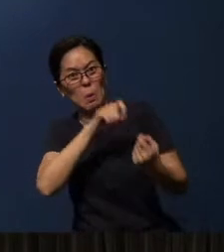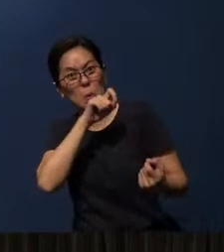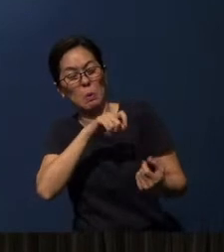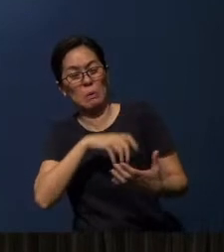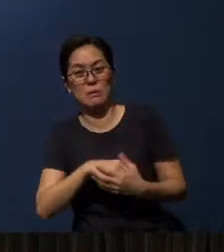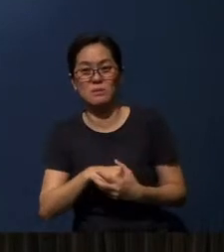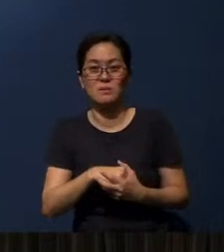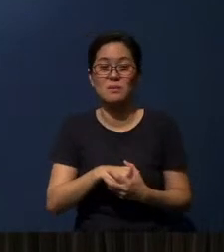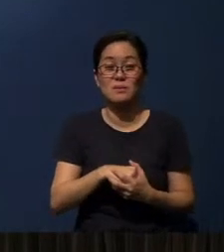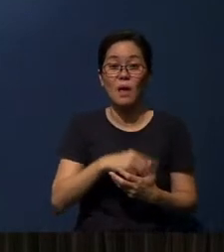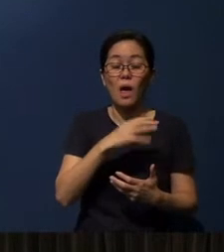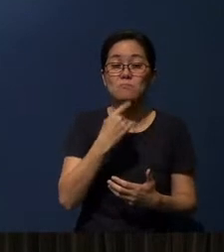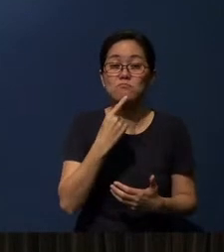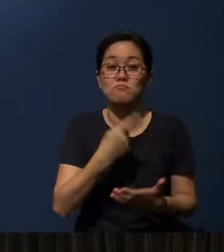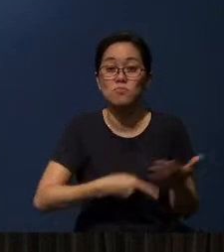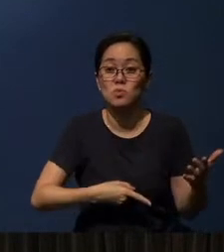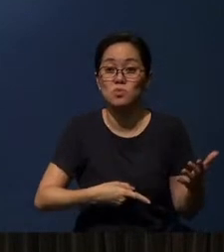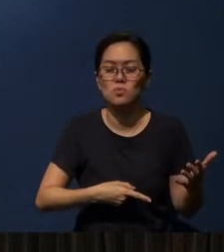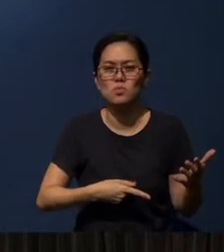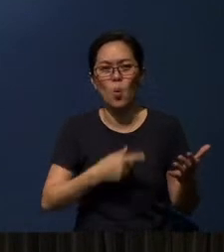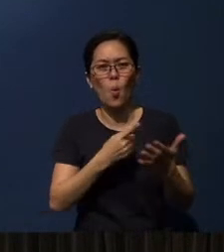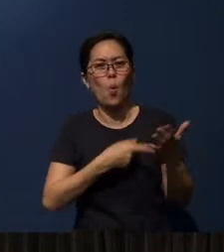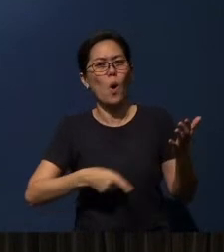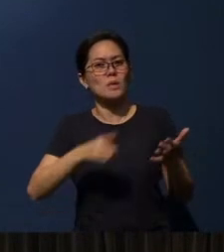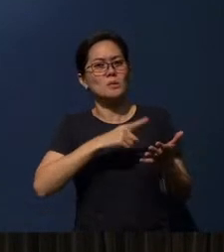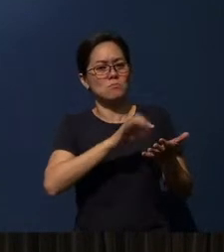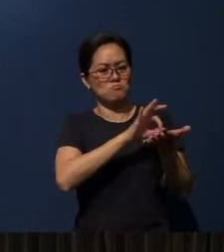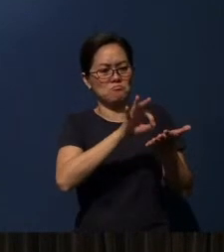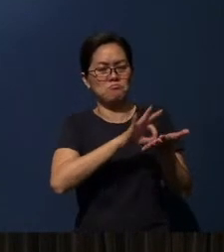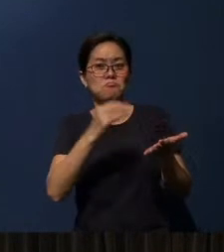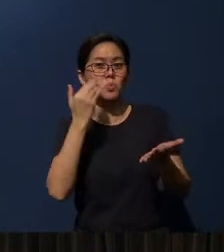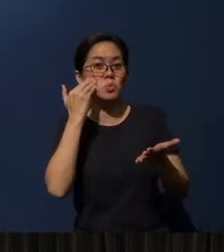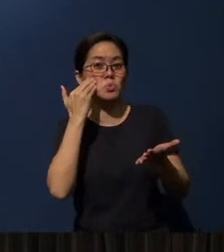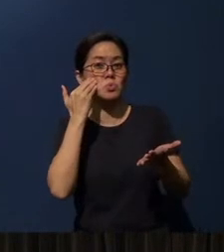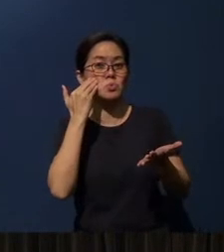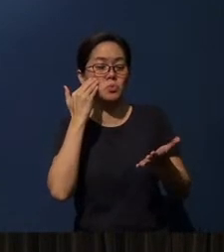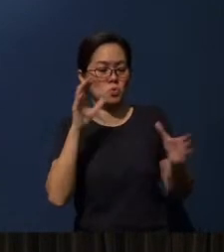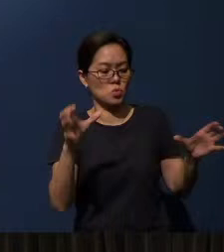And it says that of what they know, or what they calculated, that of these,